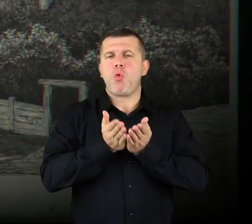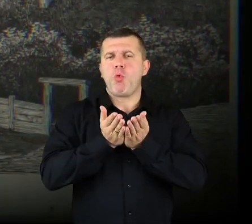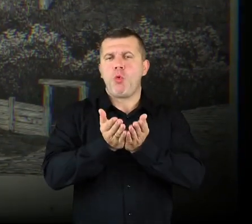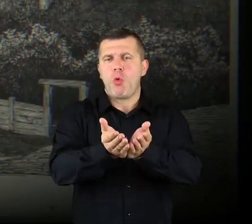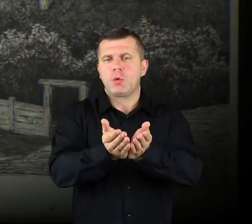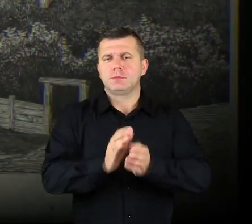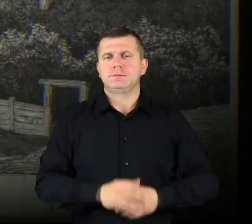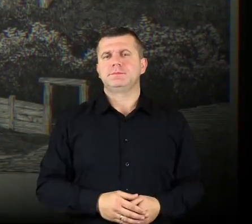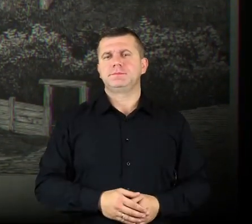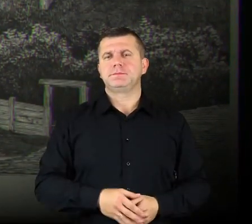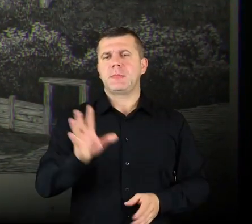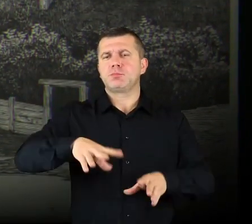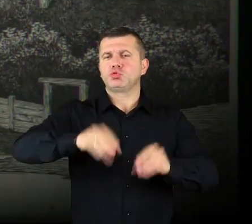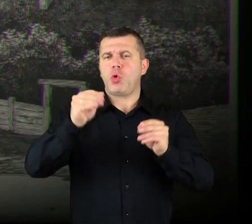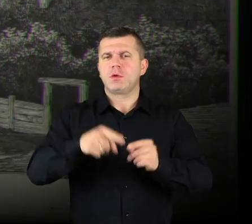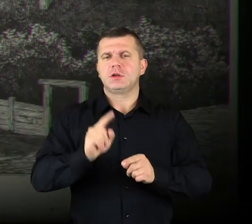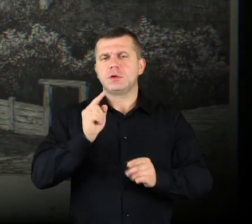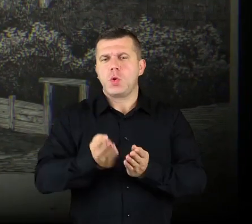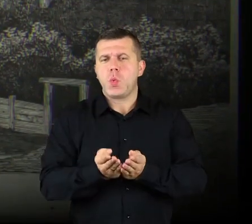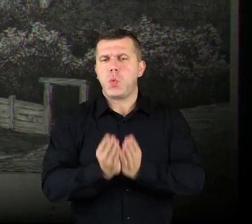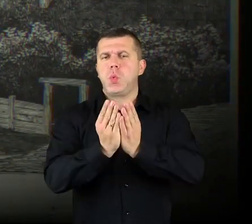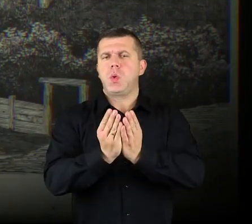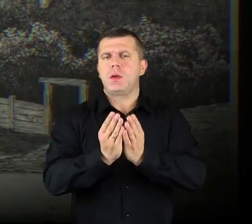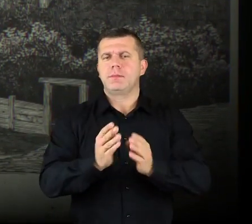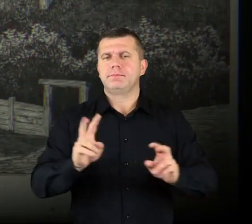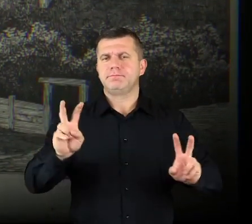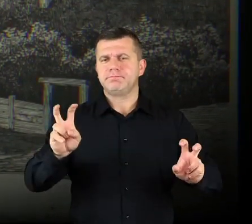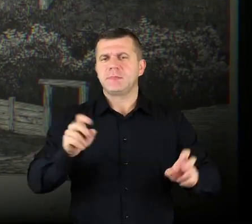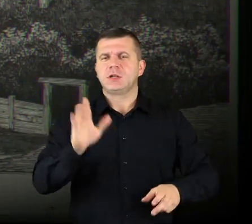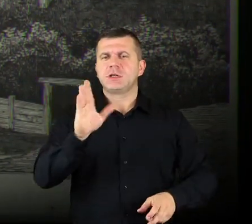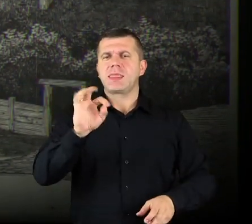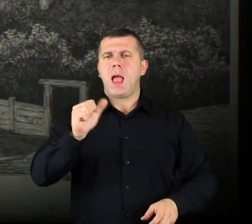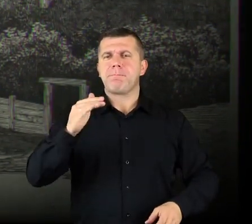and its bow was always finished with a nose that was tilted upward (“sztaba”),